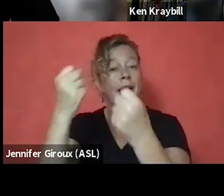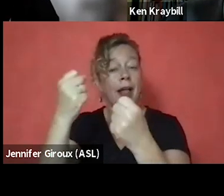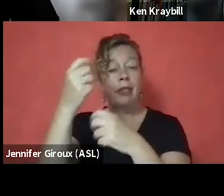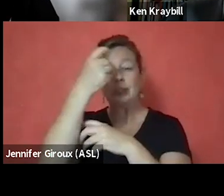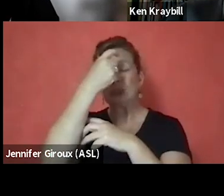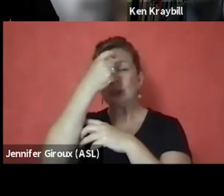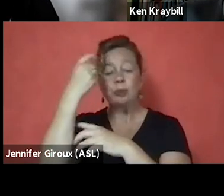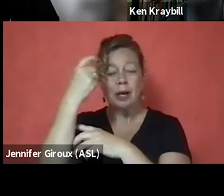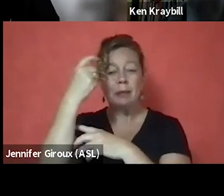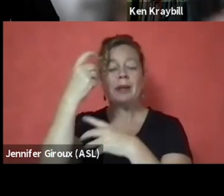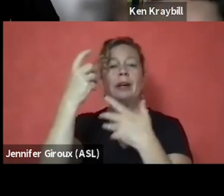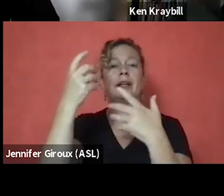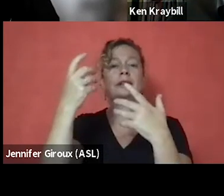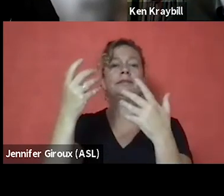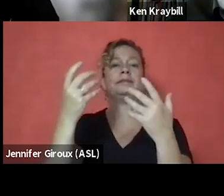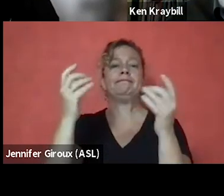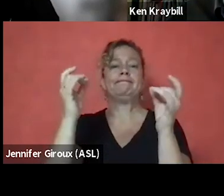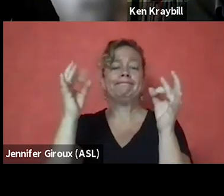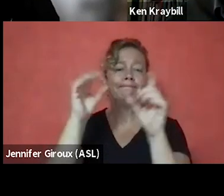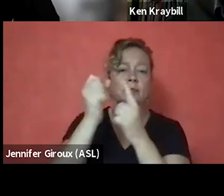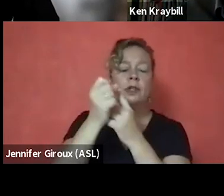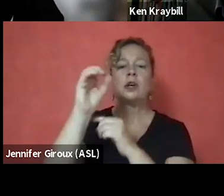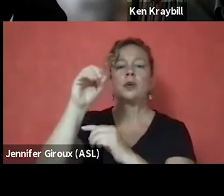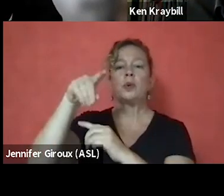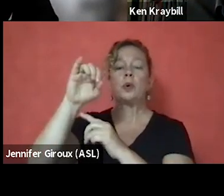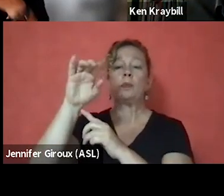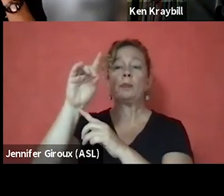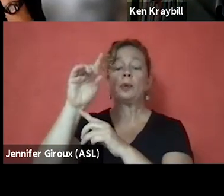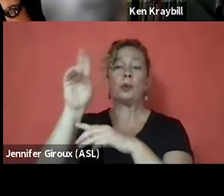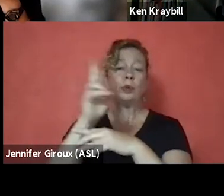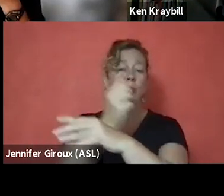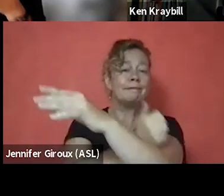and opioid use or substance abuse disorders.